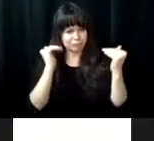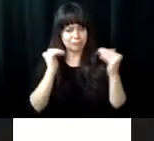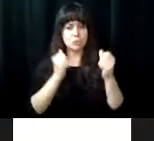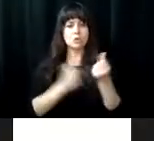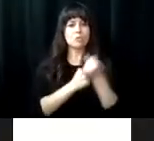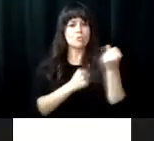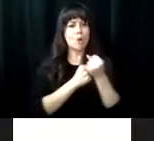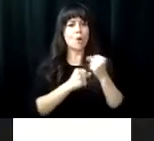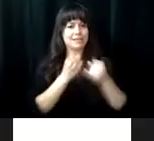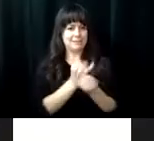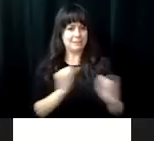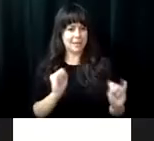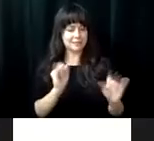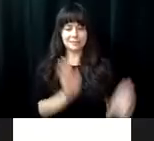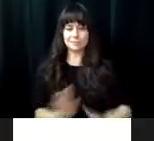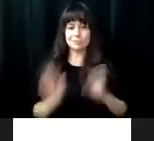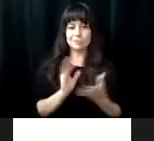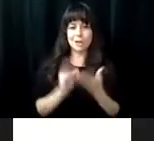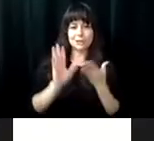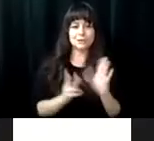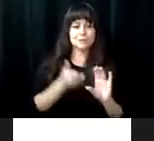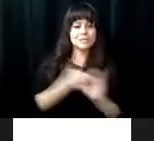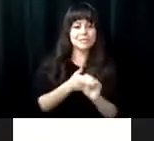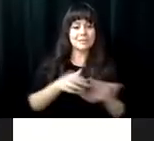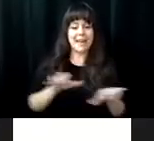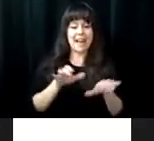of the VRCBVI training program to raise expectations,